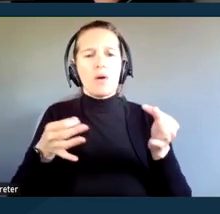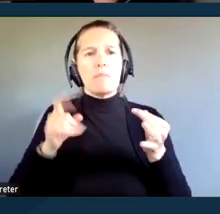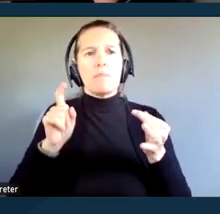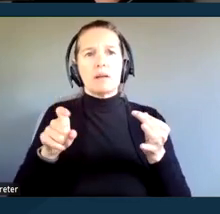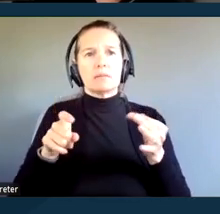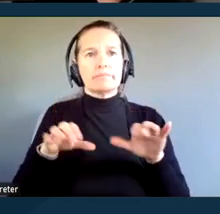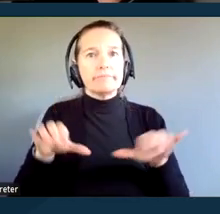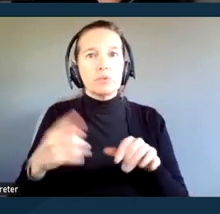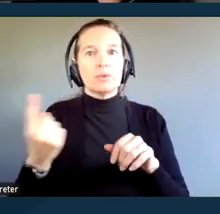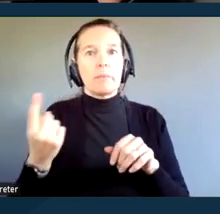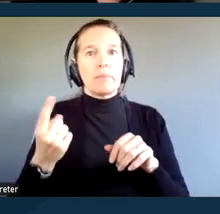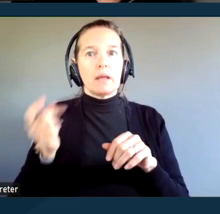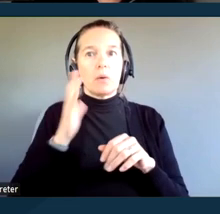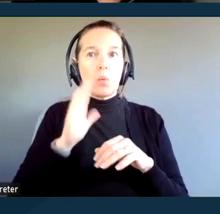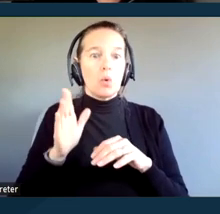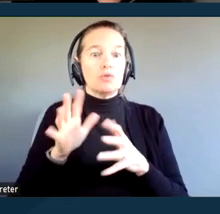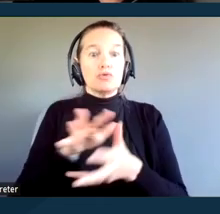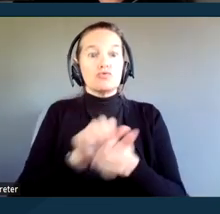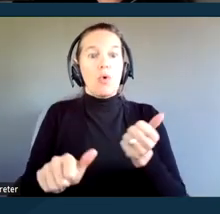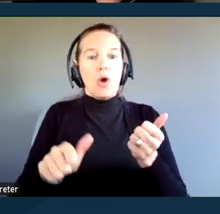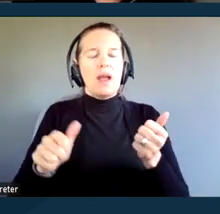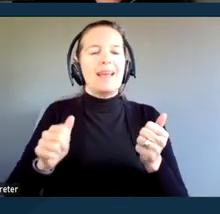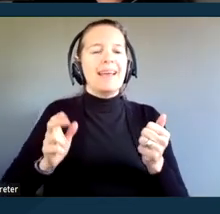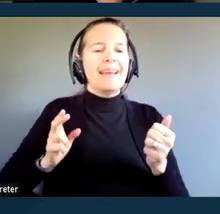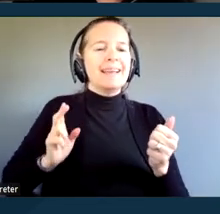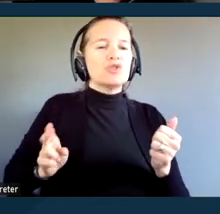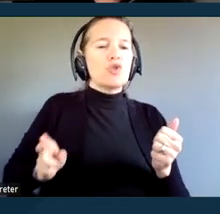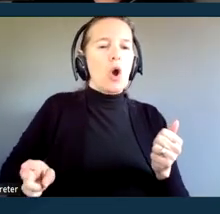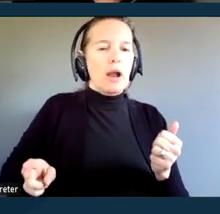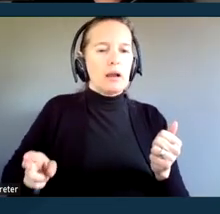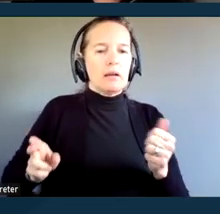or destroy the historic significance of a historic property.